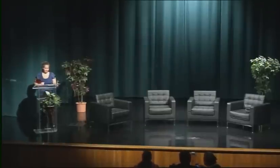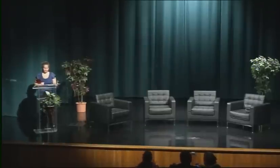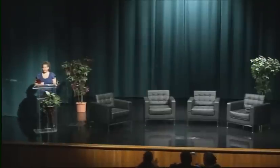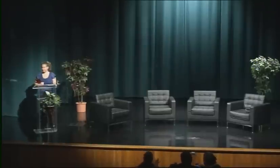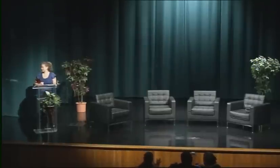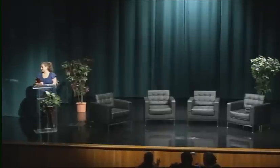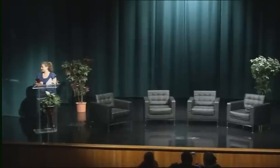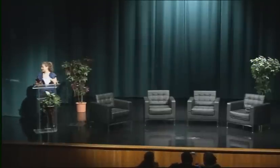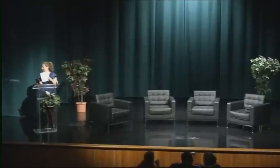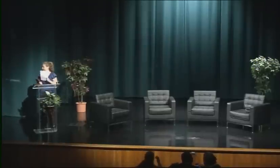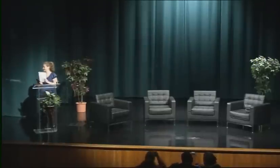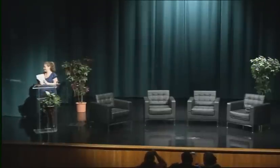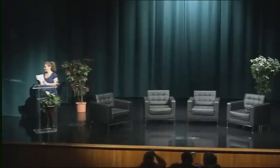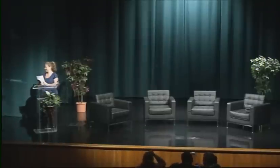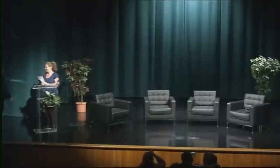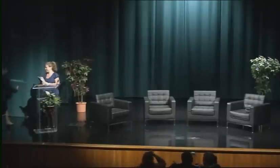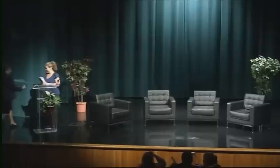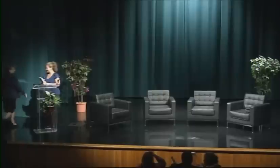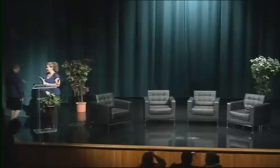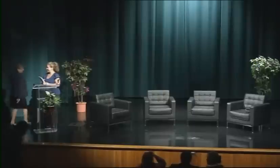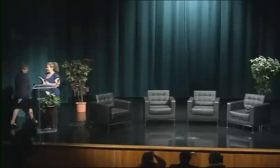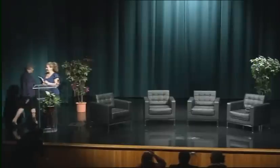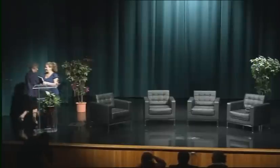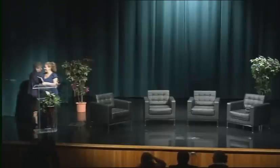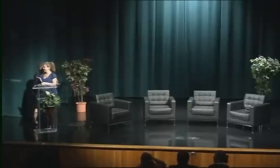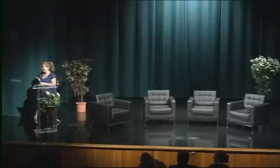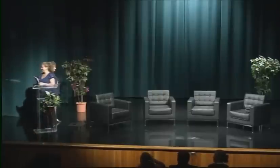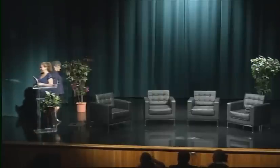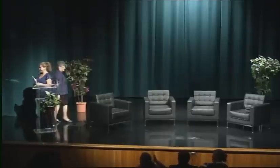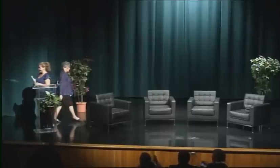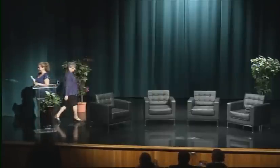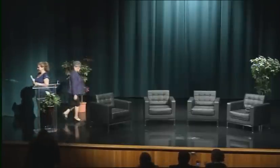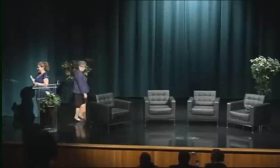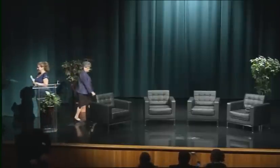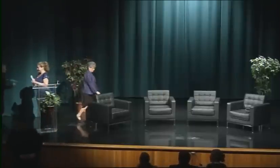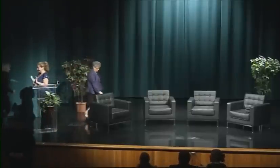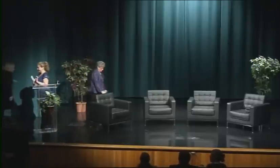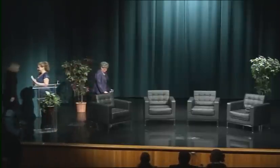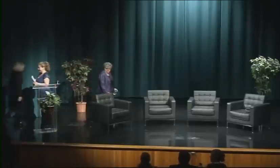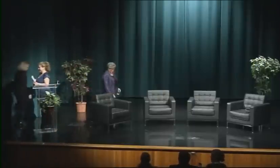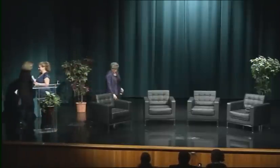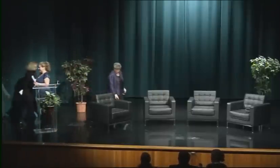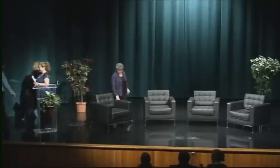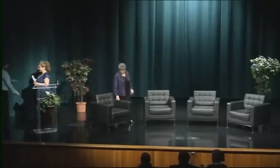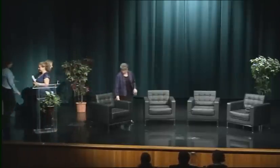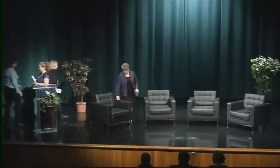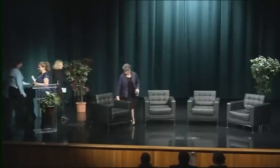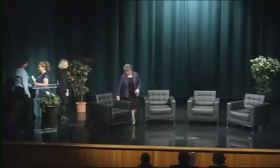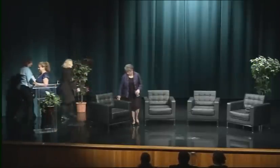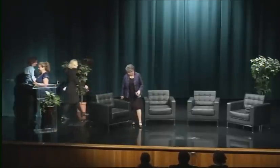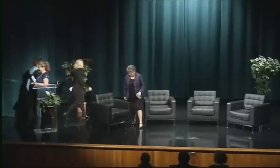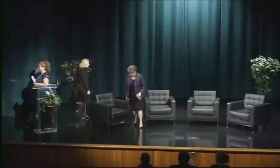So thank you, three women, for being on our panel, and last but not least, I would like to introduce our first lady, Vicki Hurwitz.